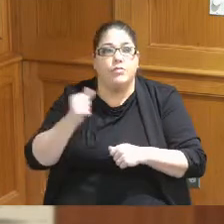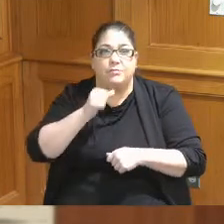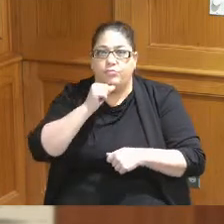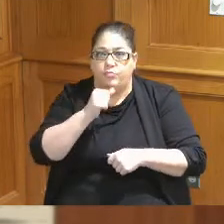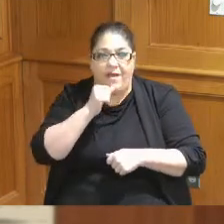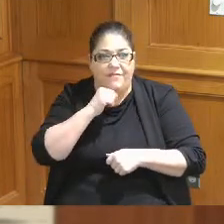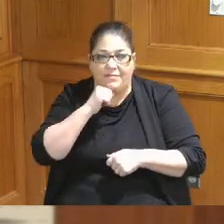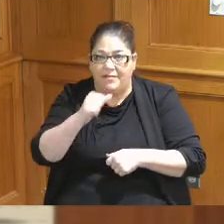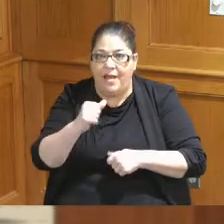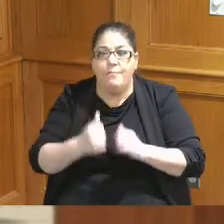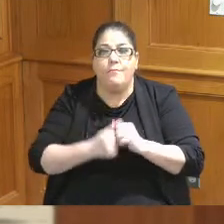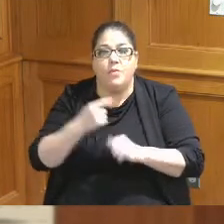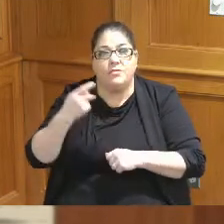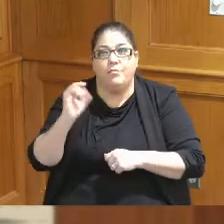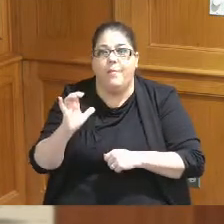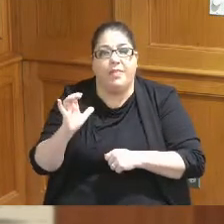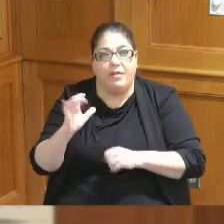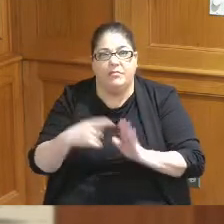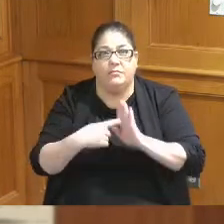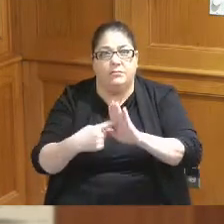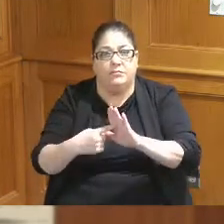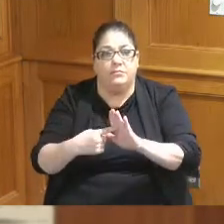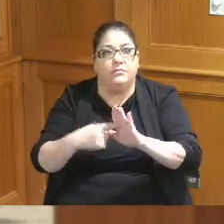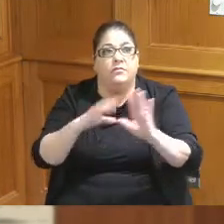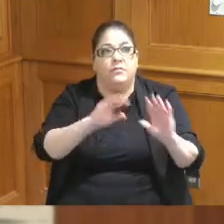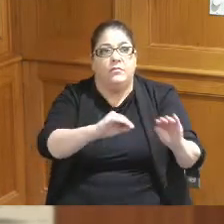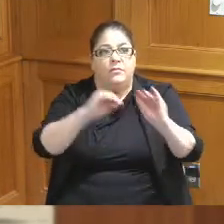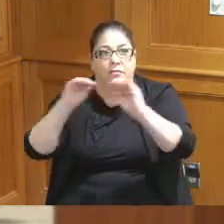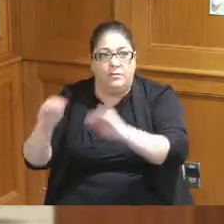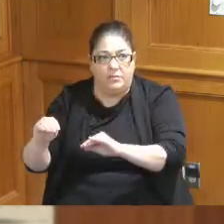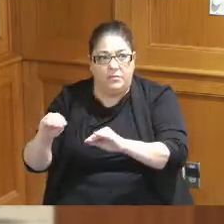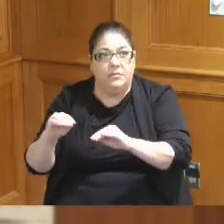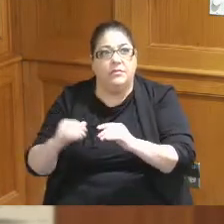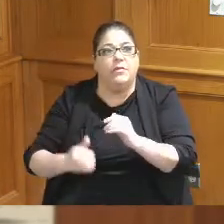we have to deal with and we'd have to relocate them and we could relocate them to Sharonville